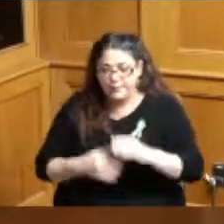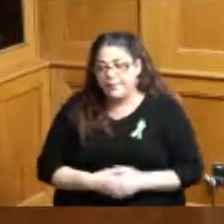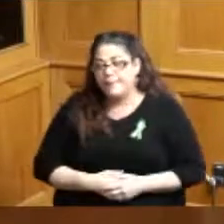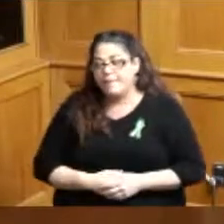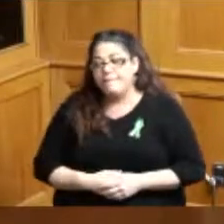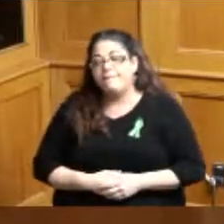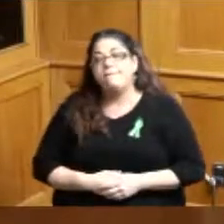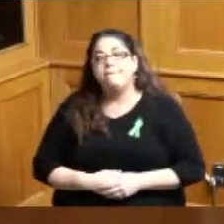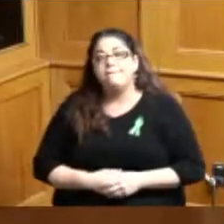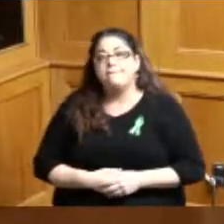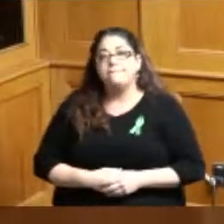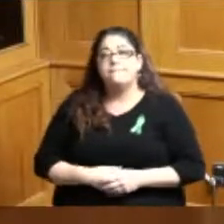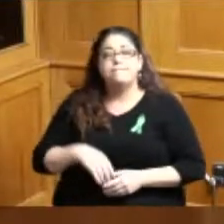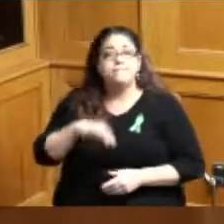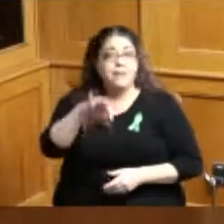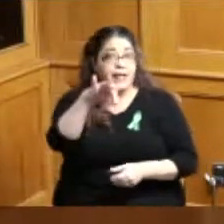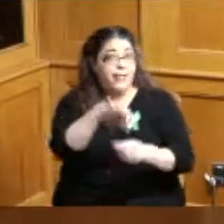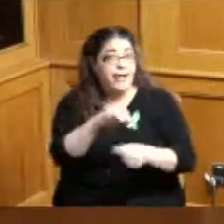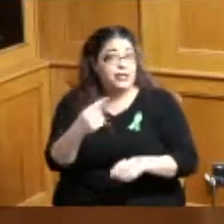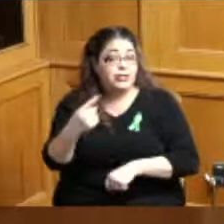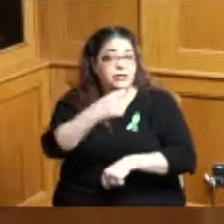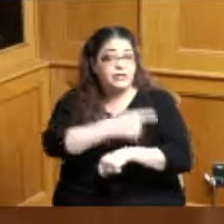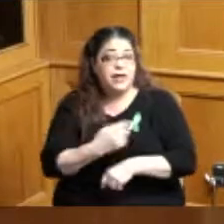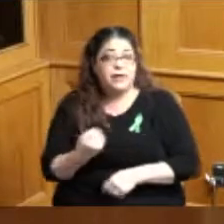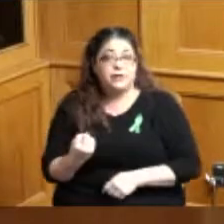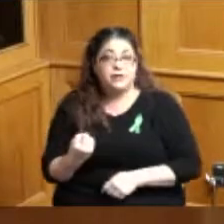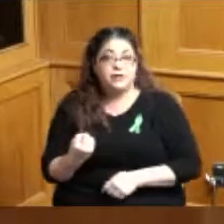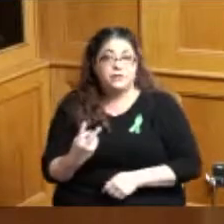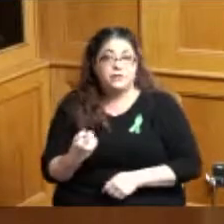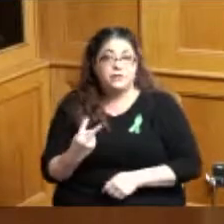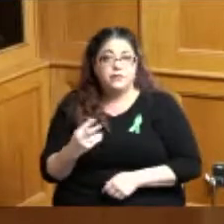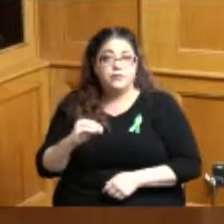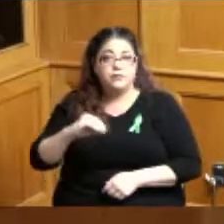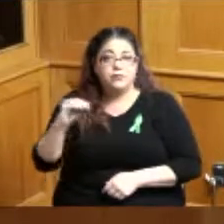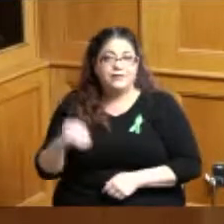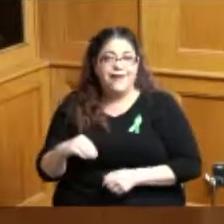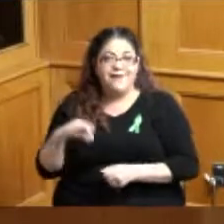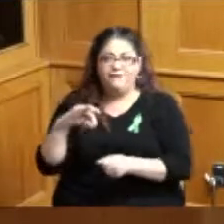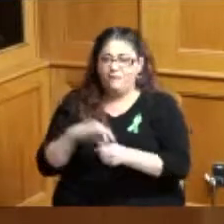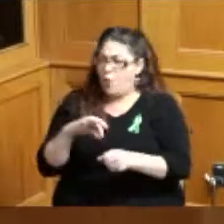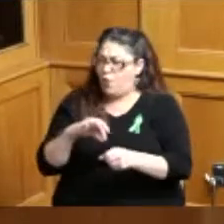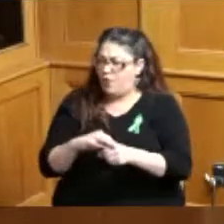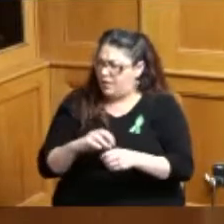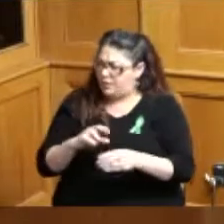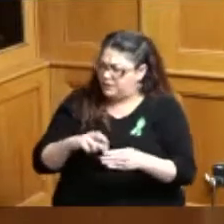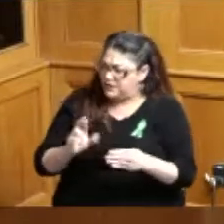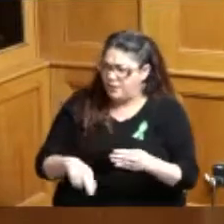say about election day we only had a 12 percent voting output and I'm just hoping that more people